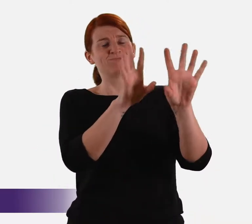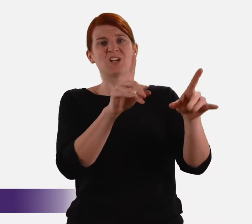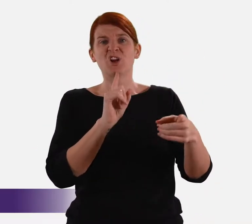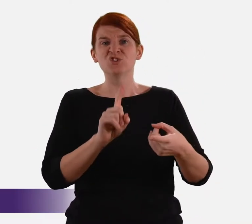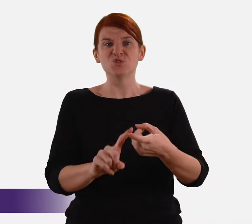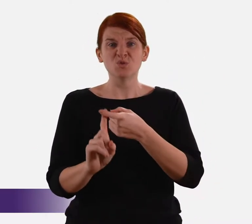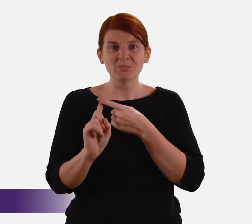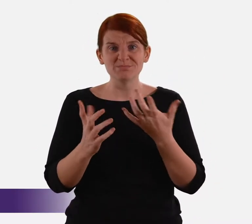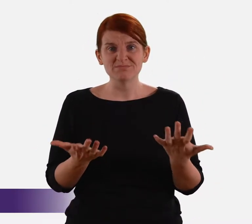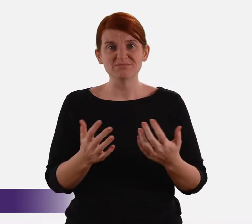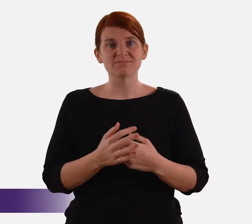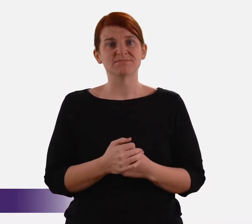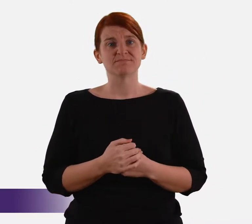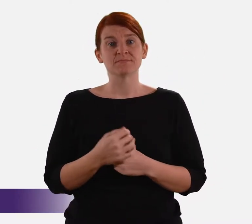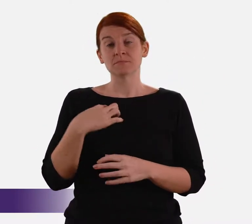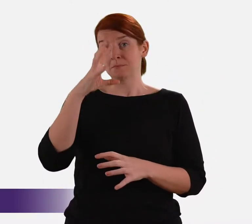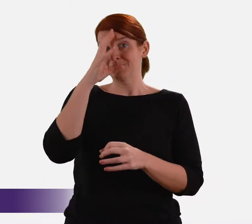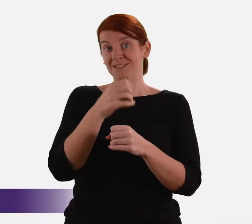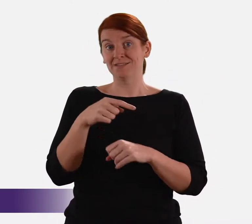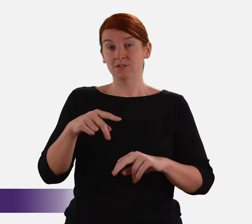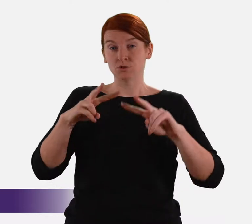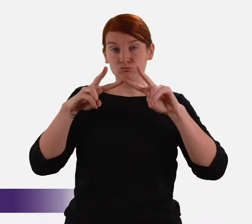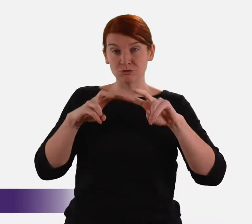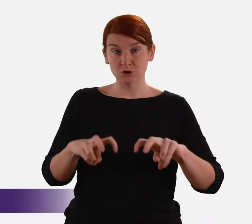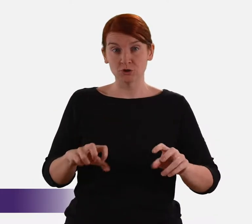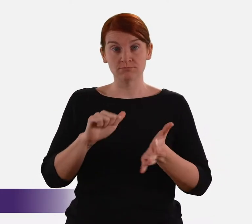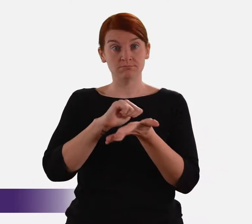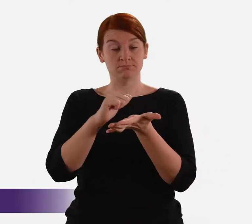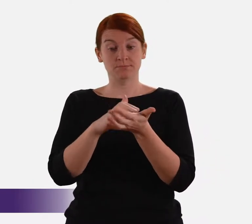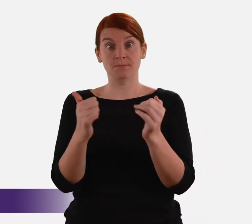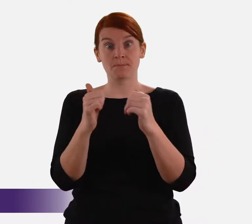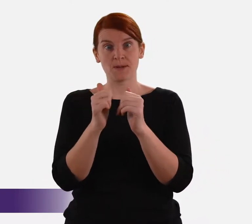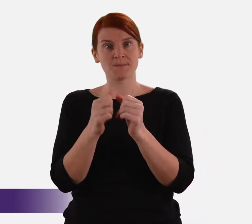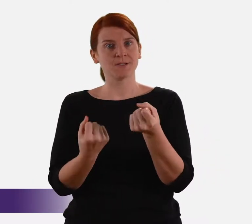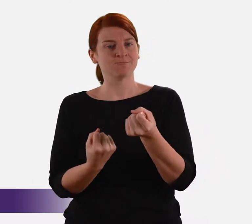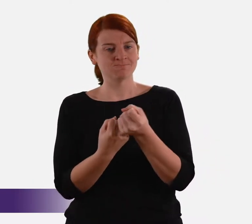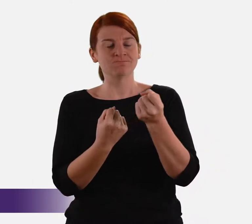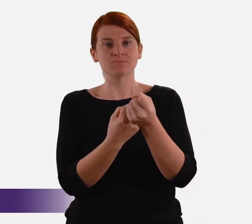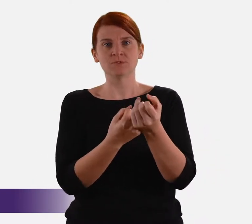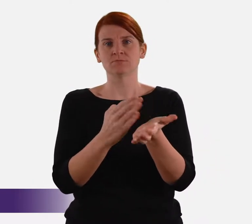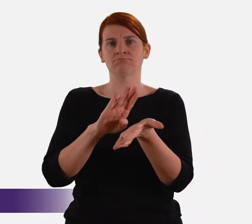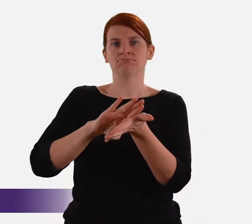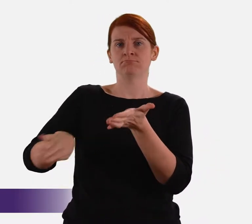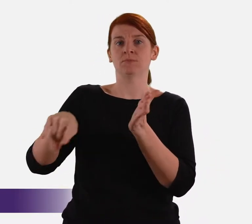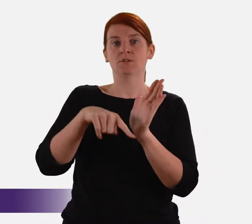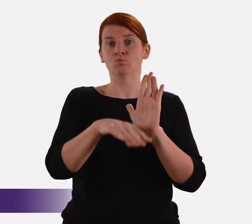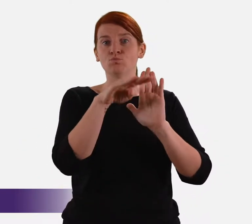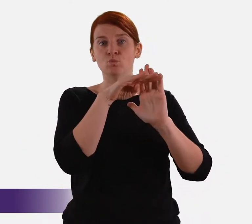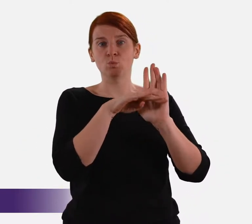and thus were effectively forced to give up their children for adoption.